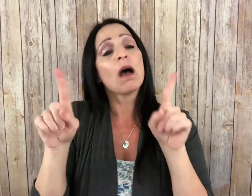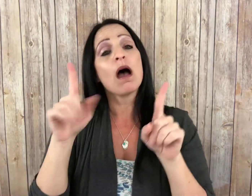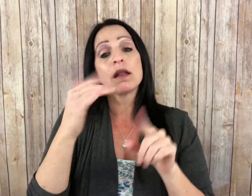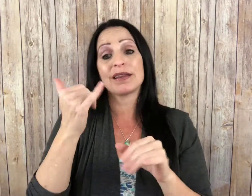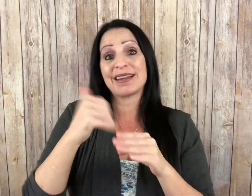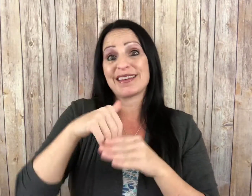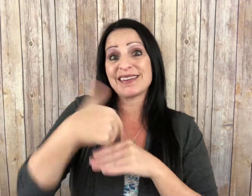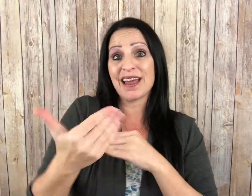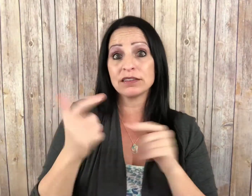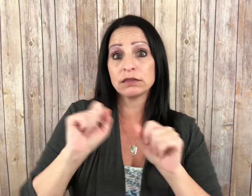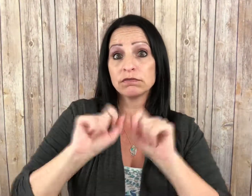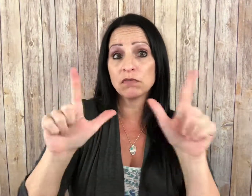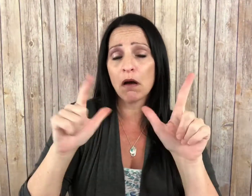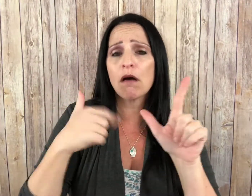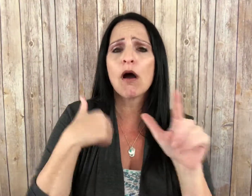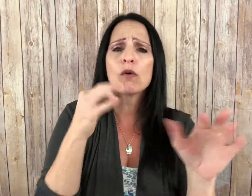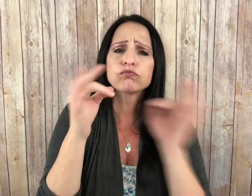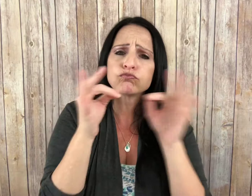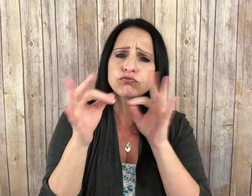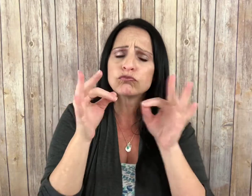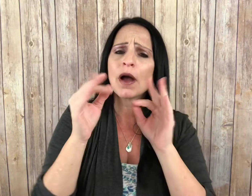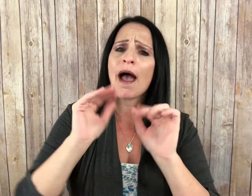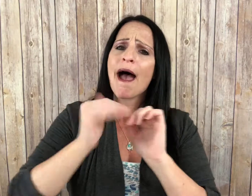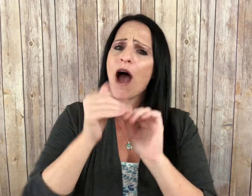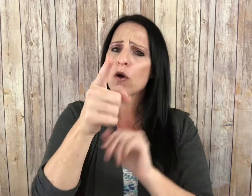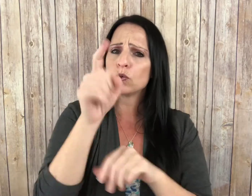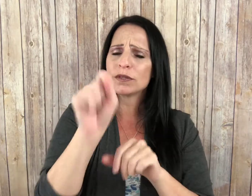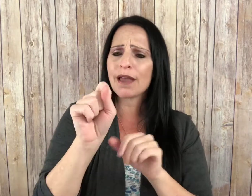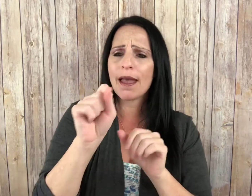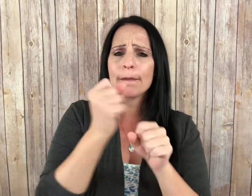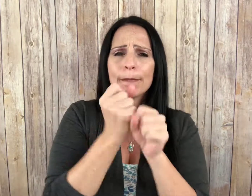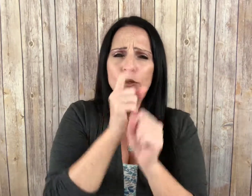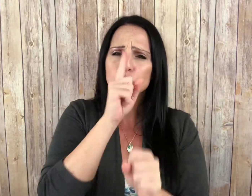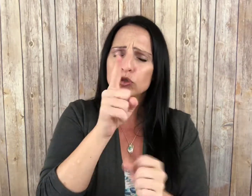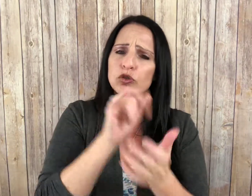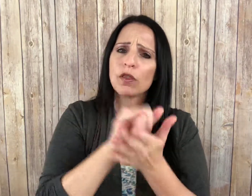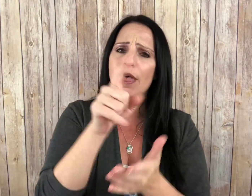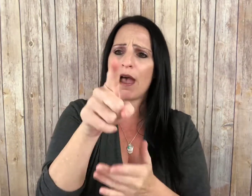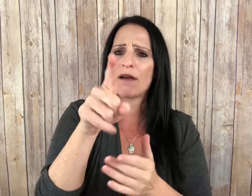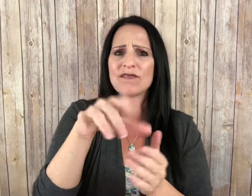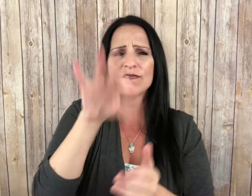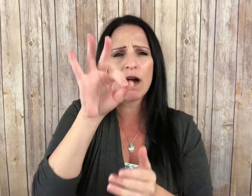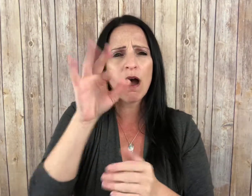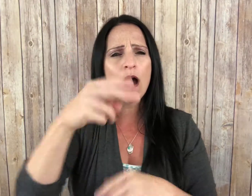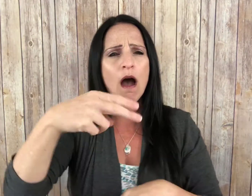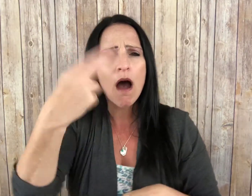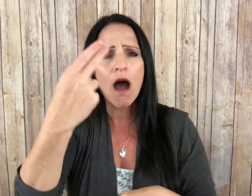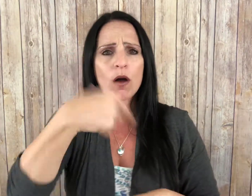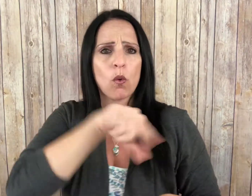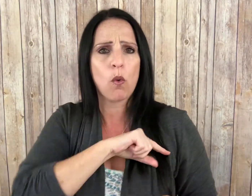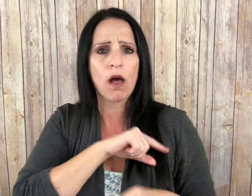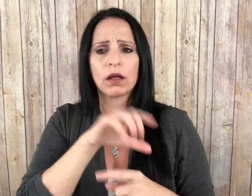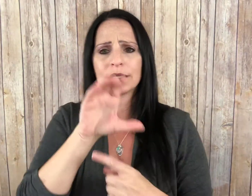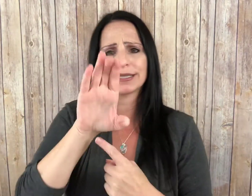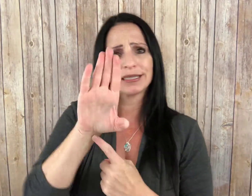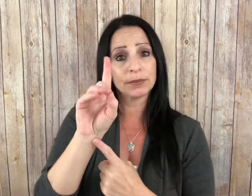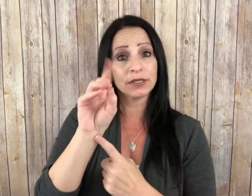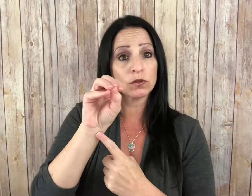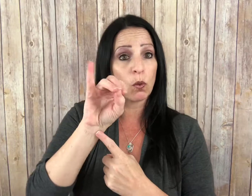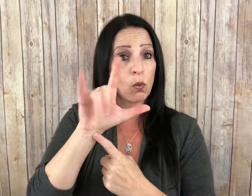In my next vlog, I will explain how you can ensure you are getting high quality CBD product.